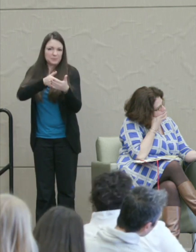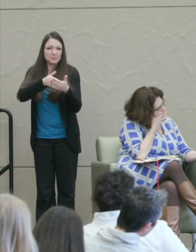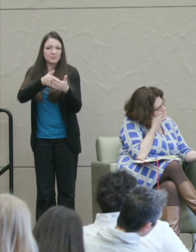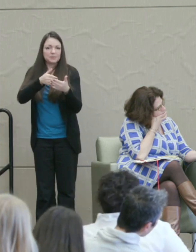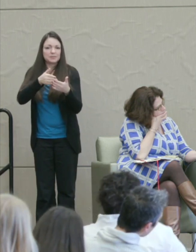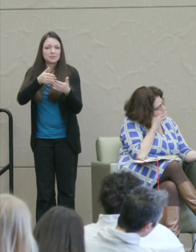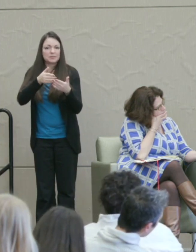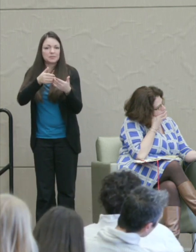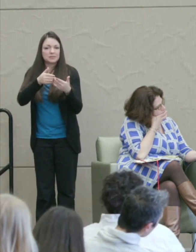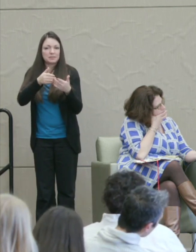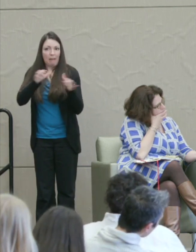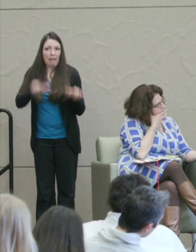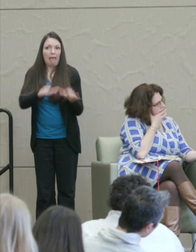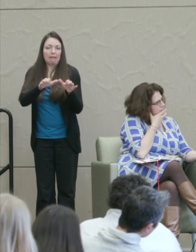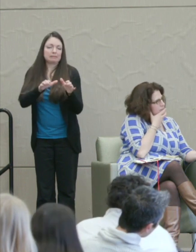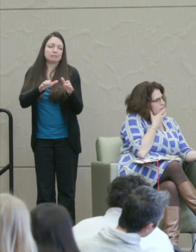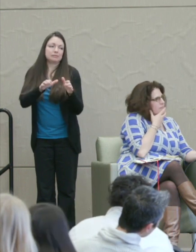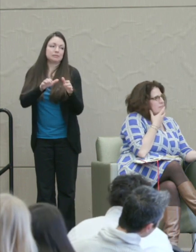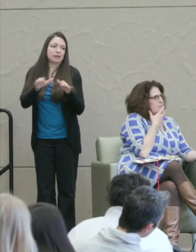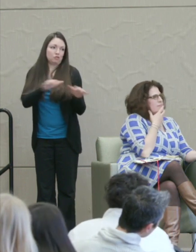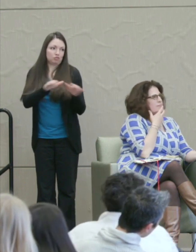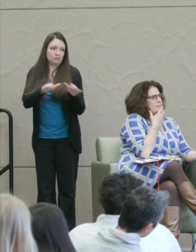I get angry at what you did to me.